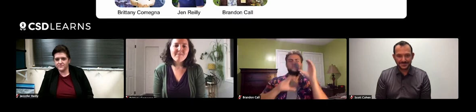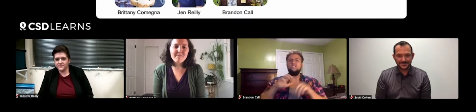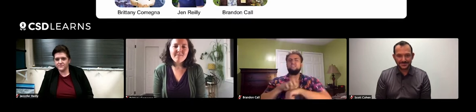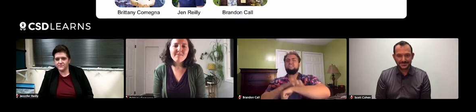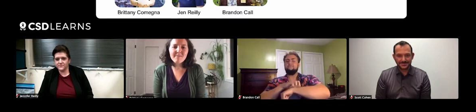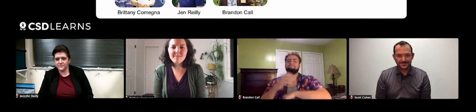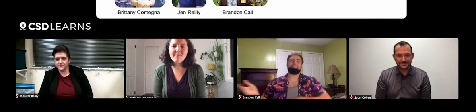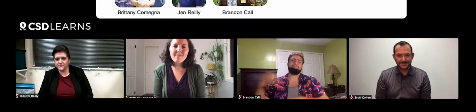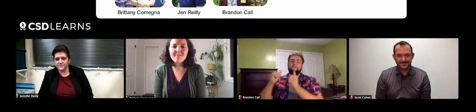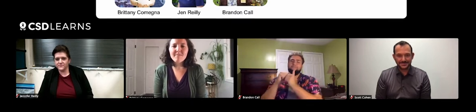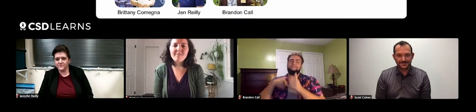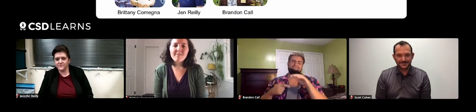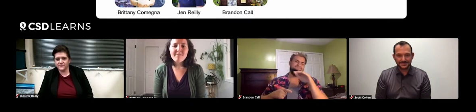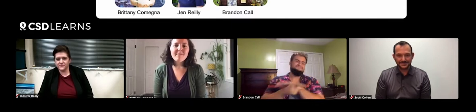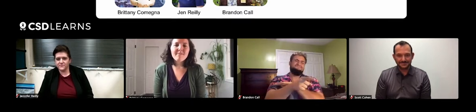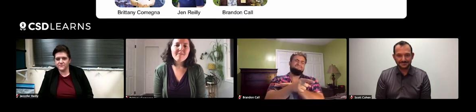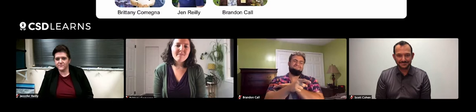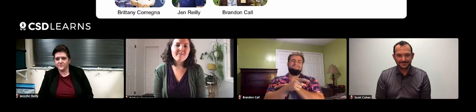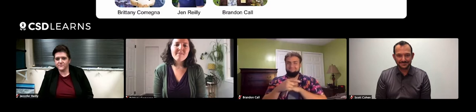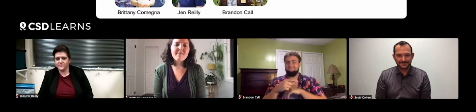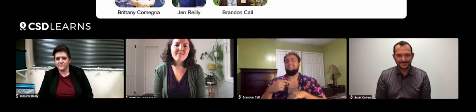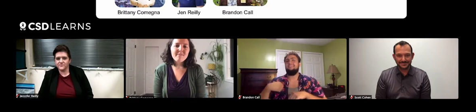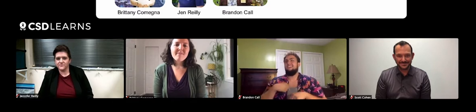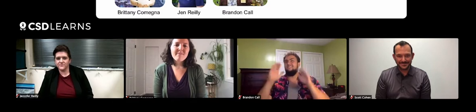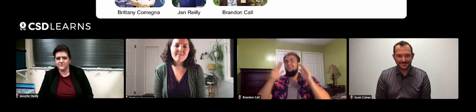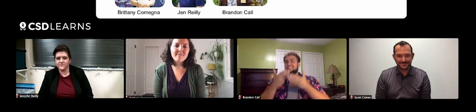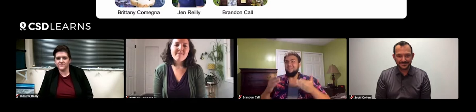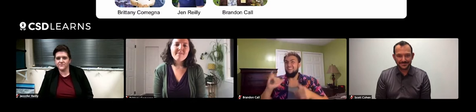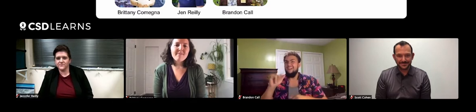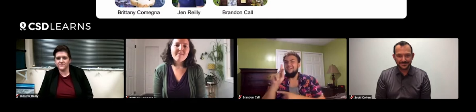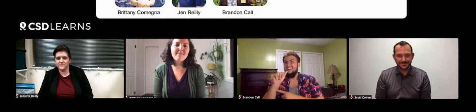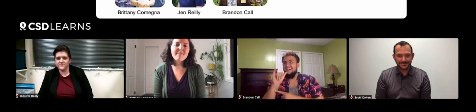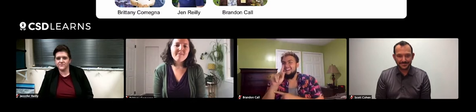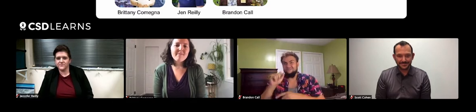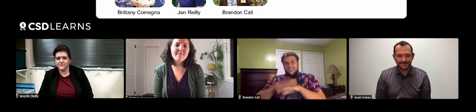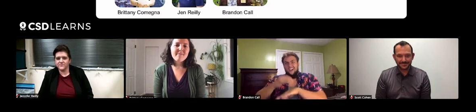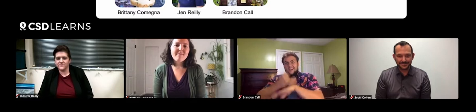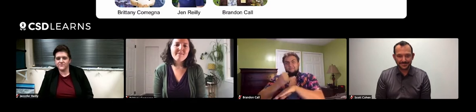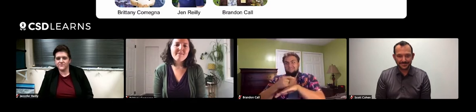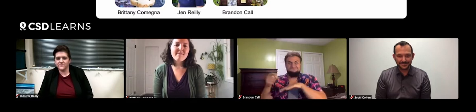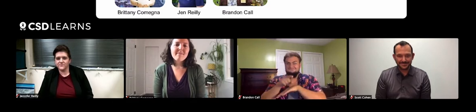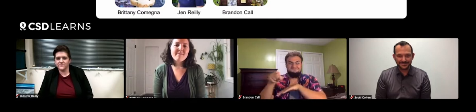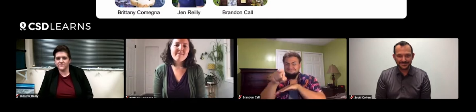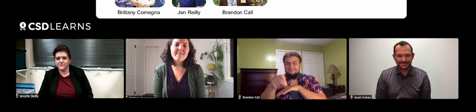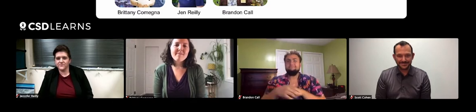and have an itch to get out in the wild. I bring them with me. We do fun things like kayaking on campus.